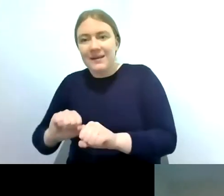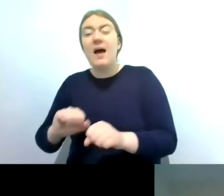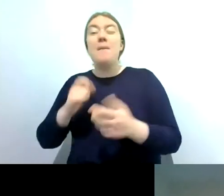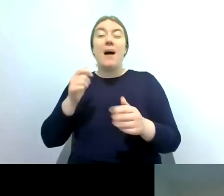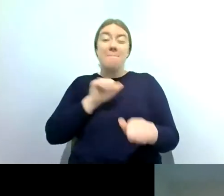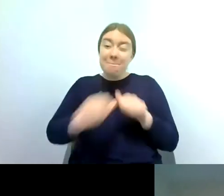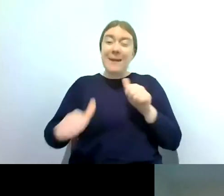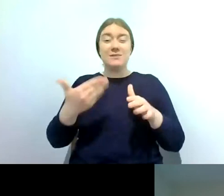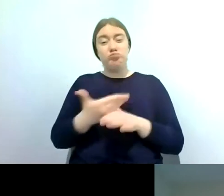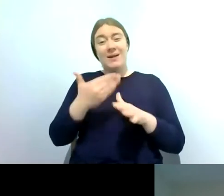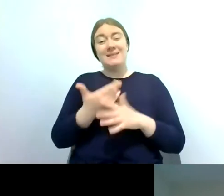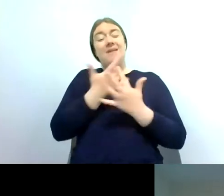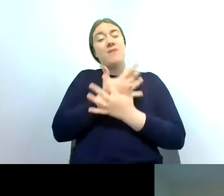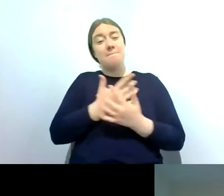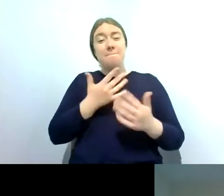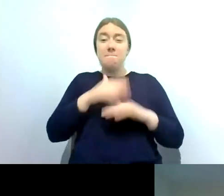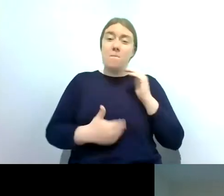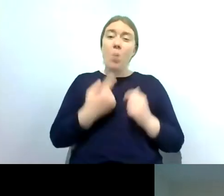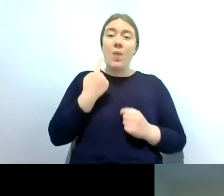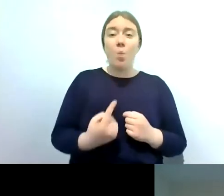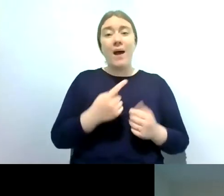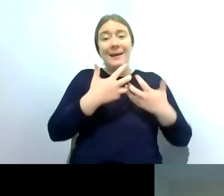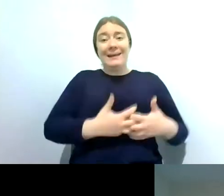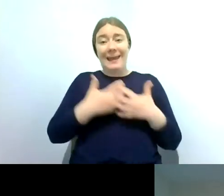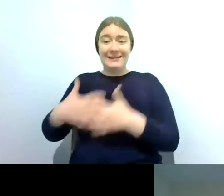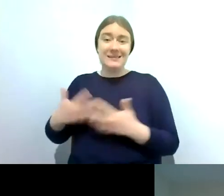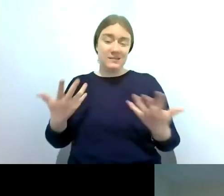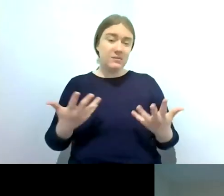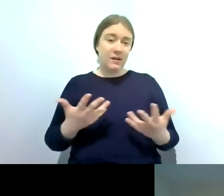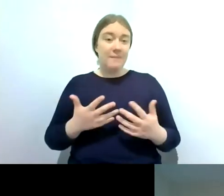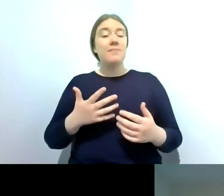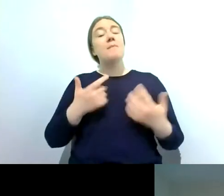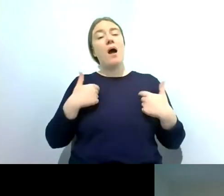so we do that if possible but generally our riverfly surveyors aren't going to multiple